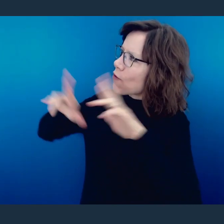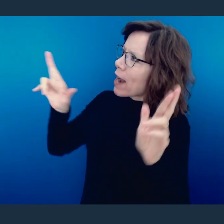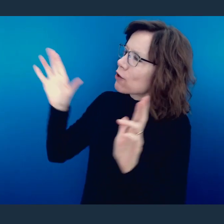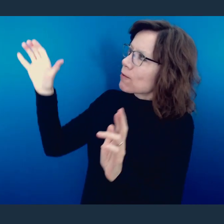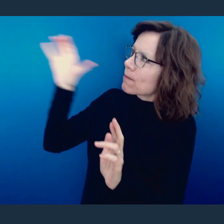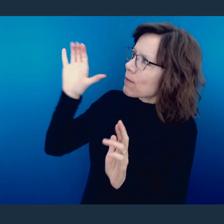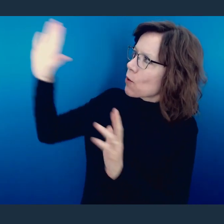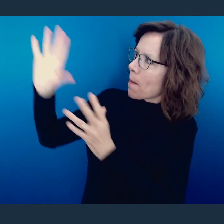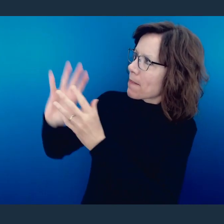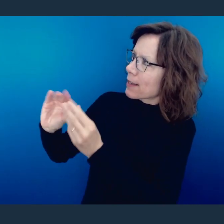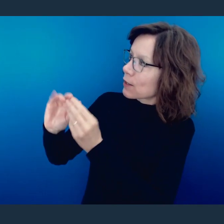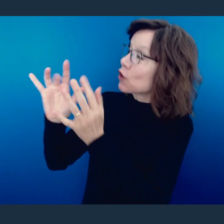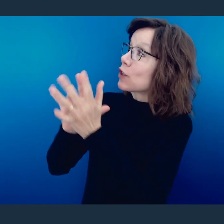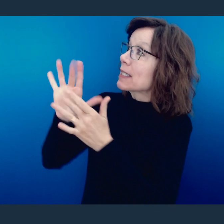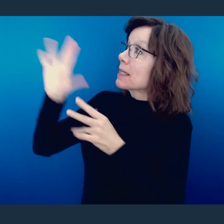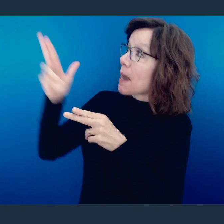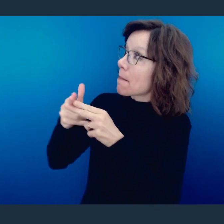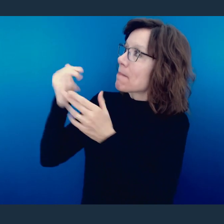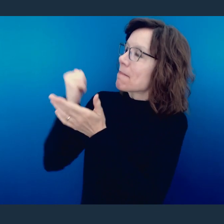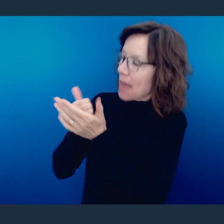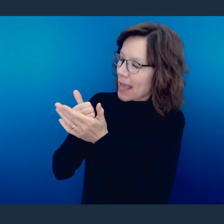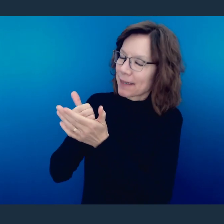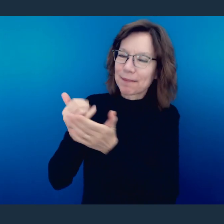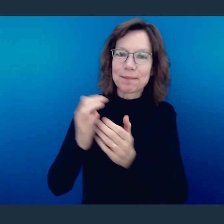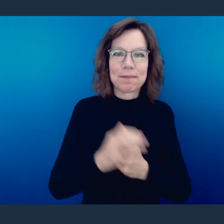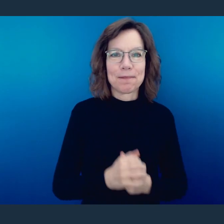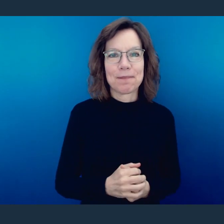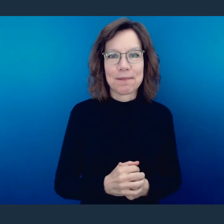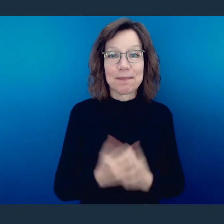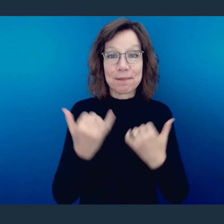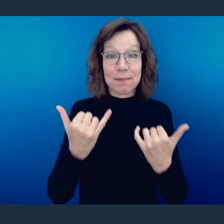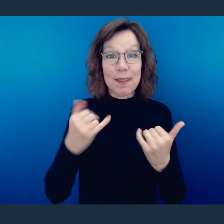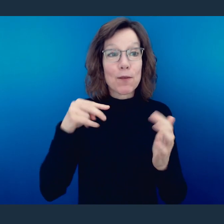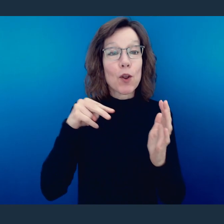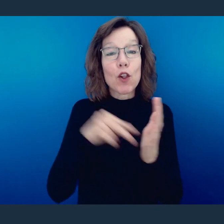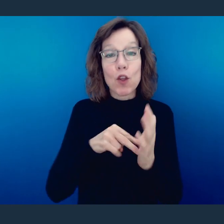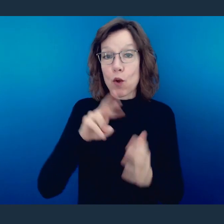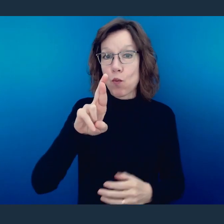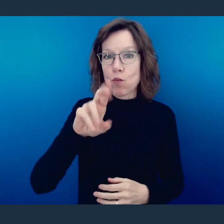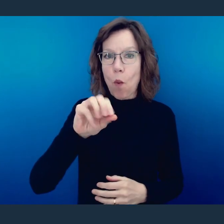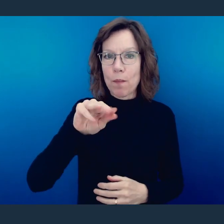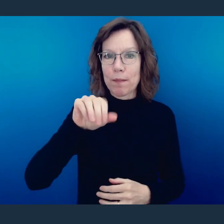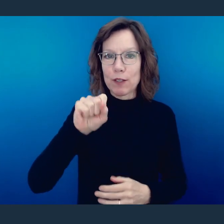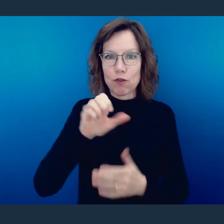in Jesus' name, amen. Turn with me to Romans 15, where we're going